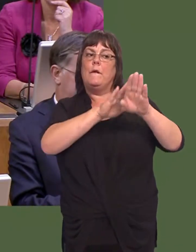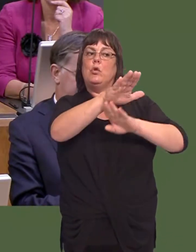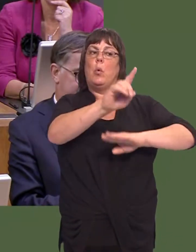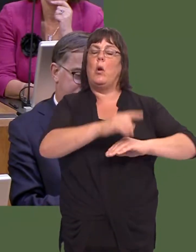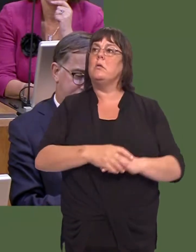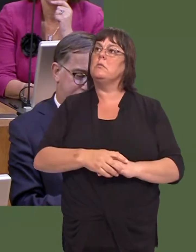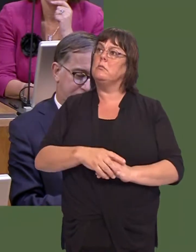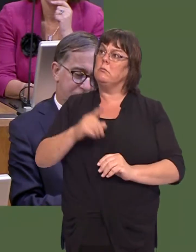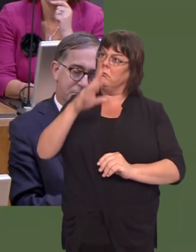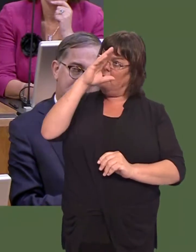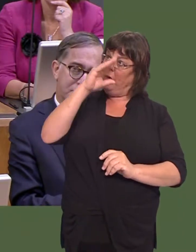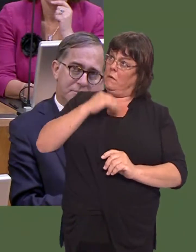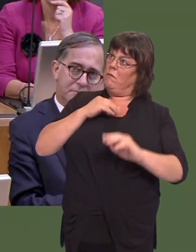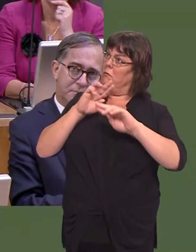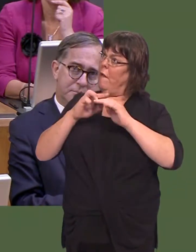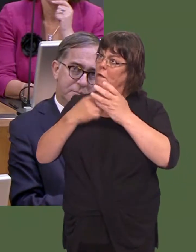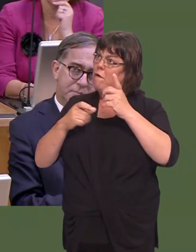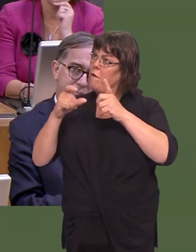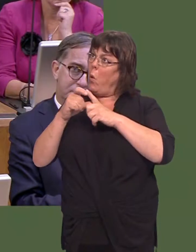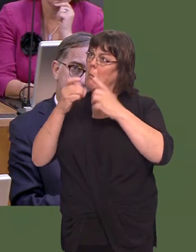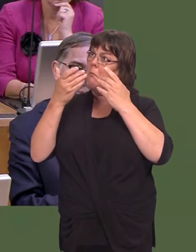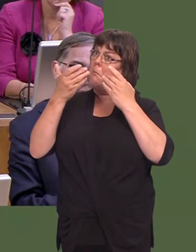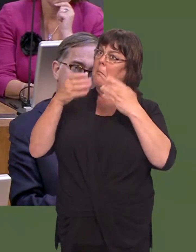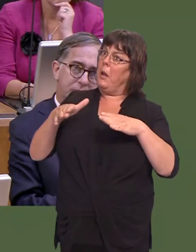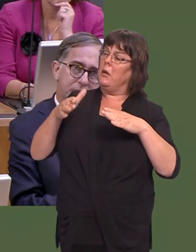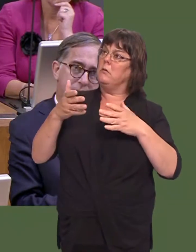Since then, can you tell us whether Ford has kept you informed of whether there have actually